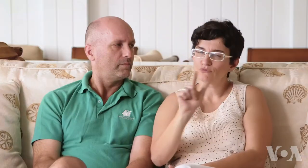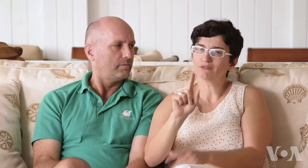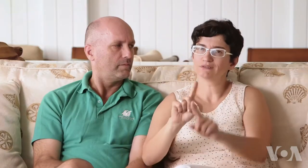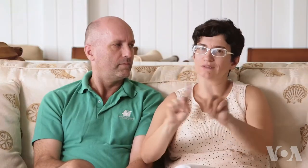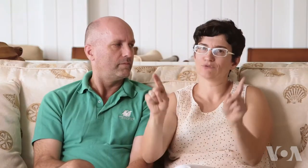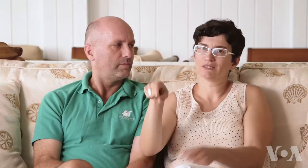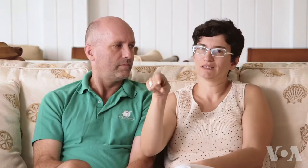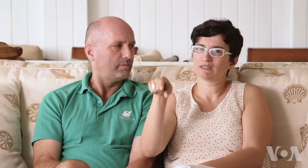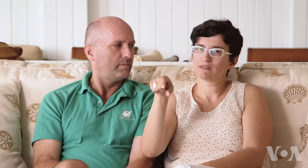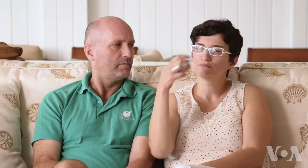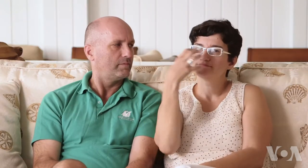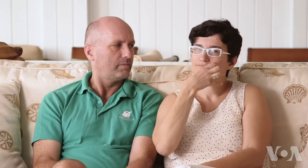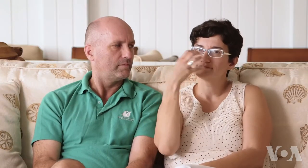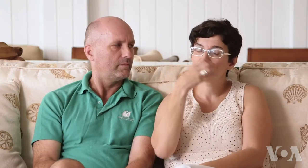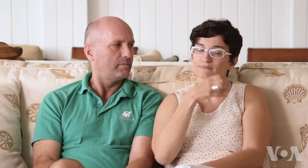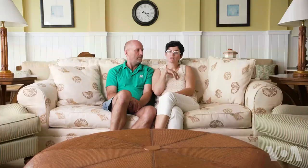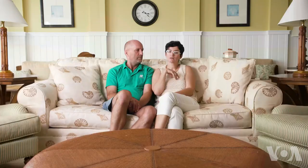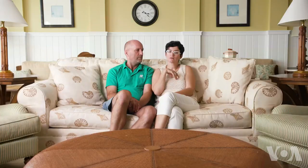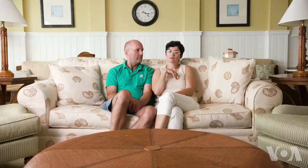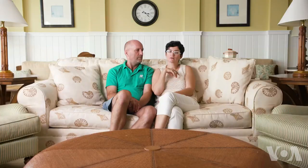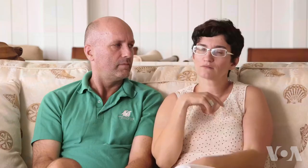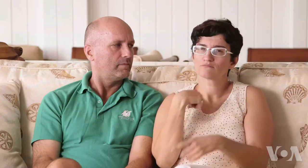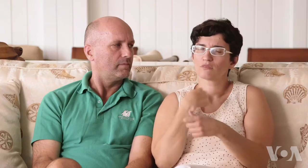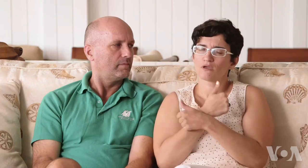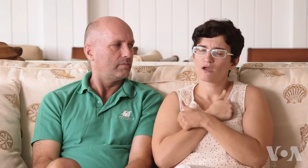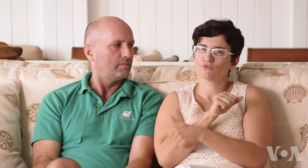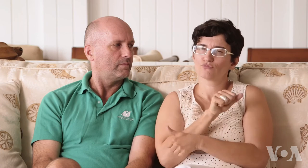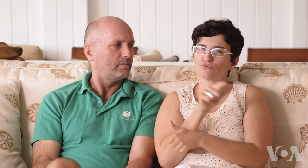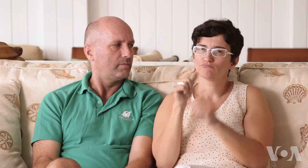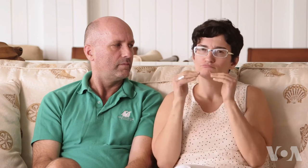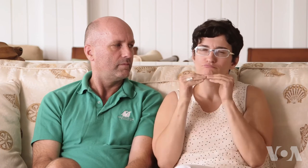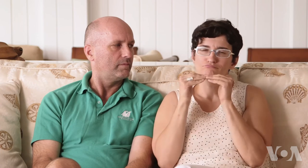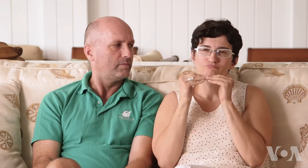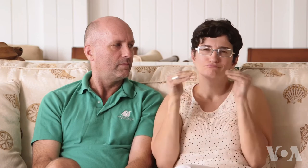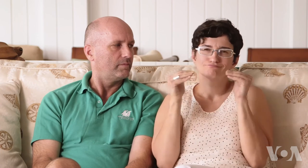They all have different needs, and I love them all equally.